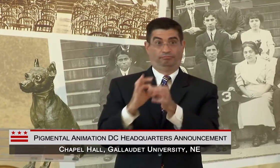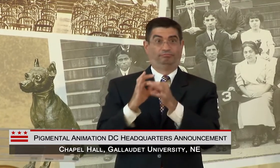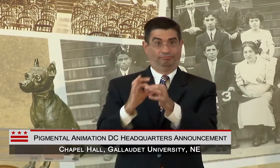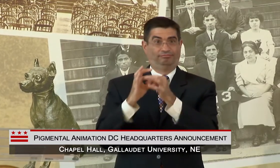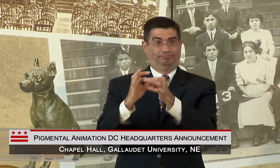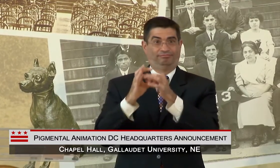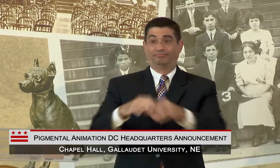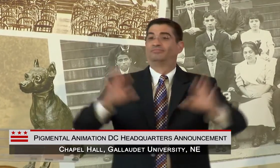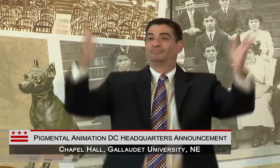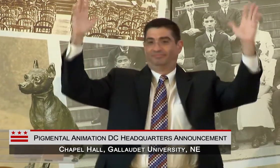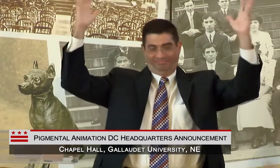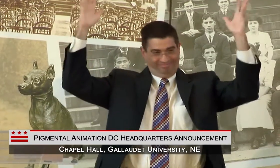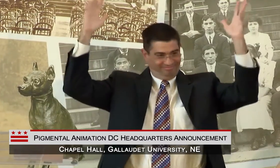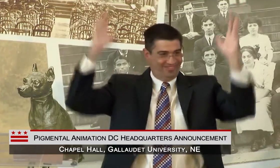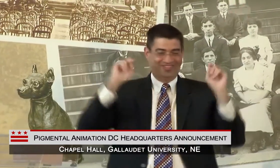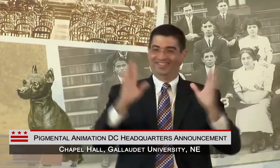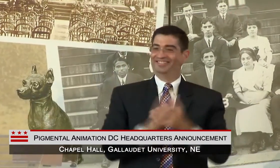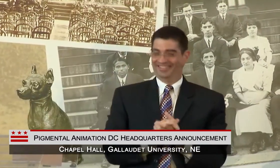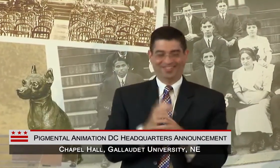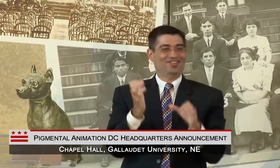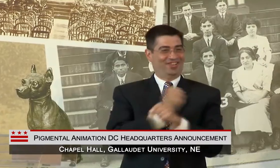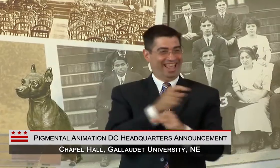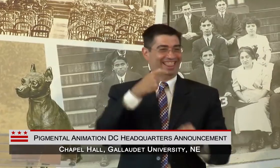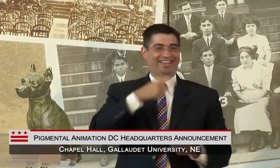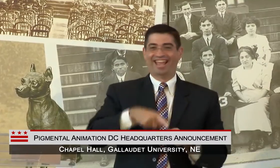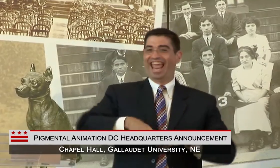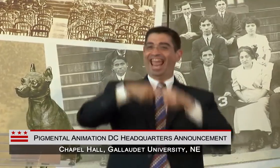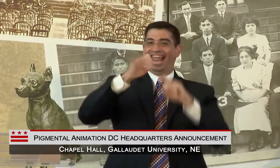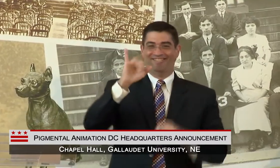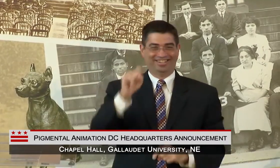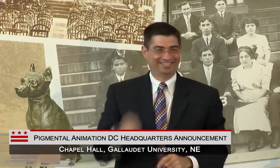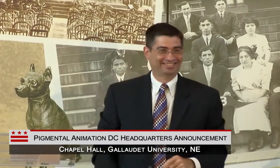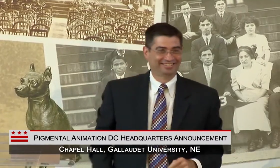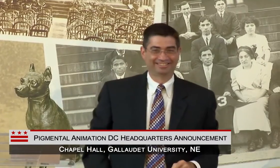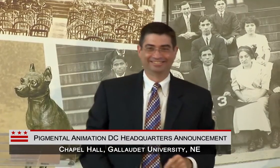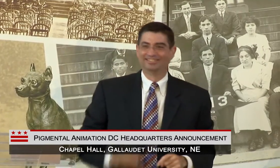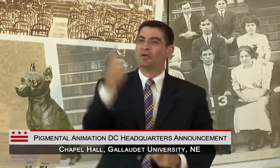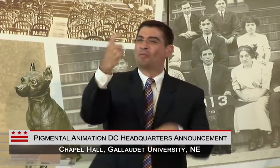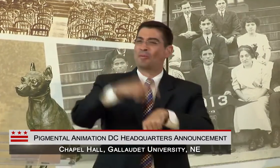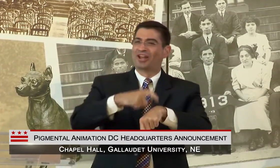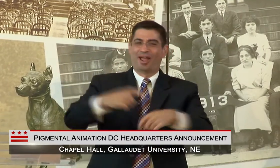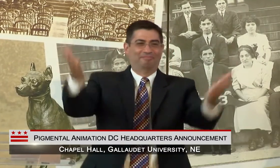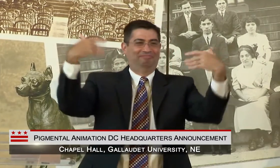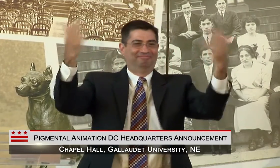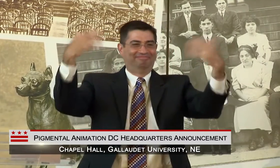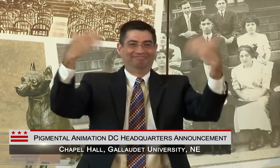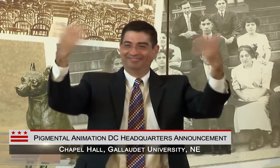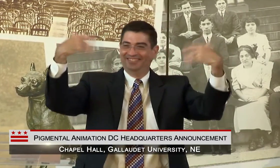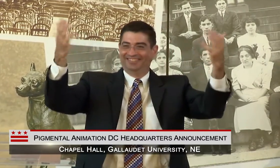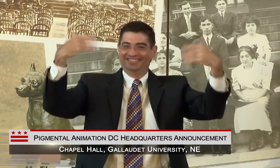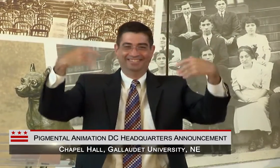THERE YOU GO, GREAT. YOU ARE GETTING THE HANG OF IT. OKAY ONE MORE TIME.